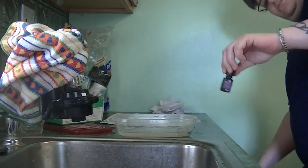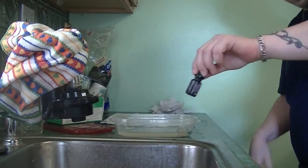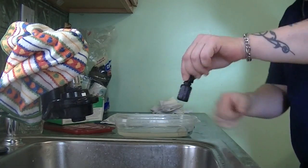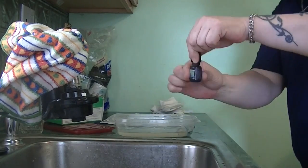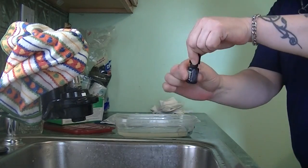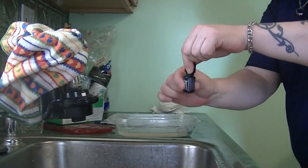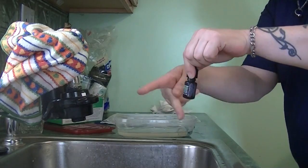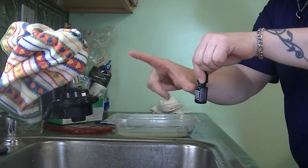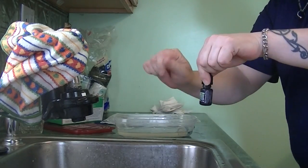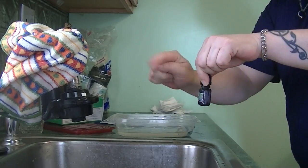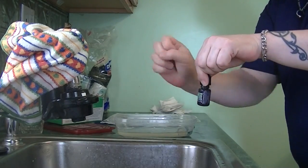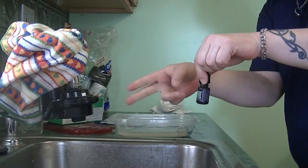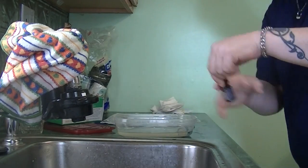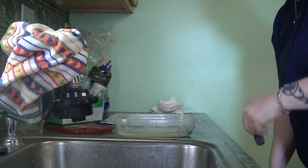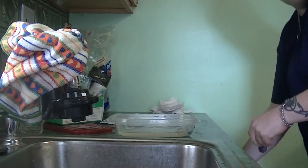Throw away the plastics